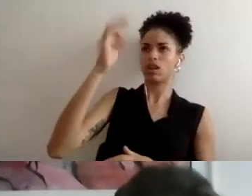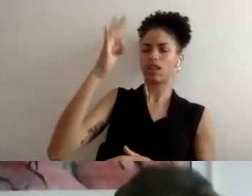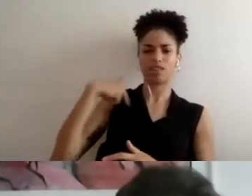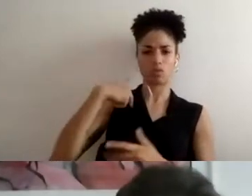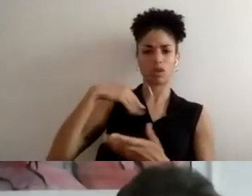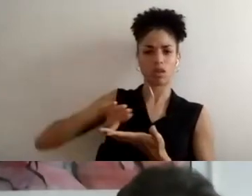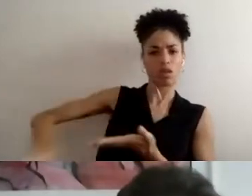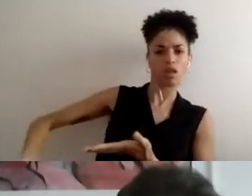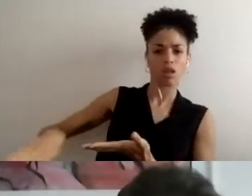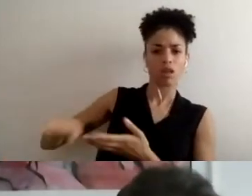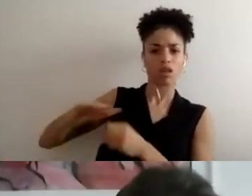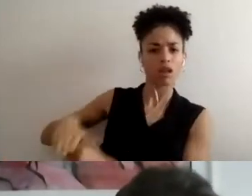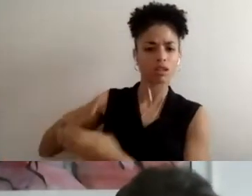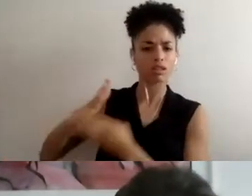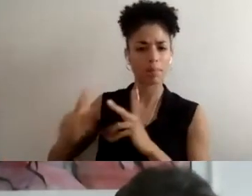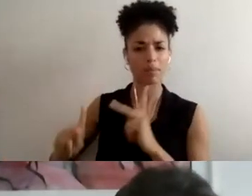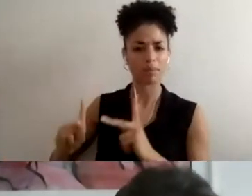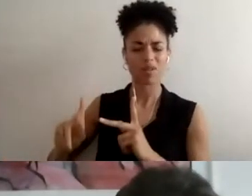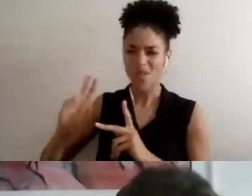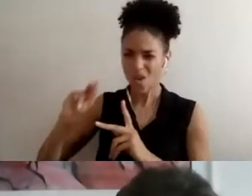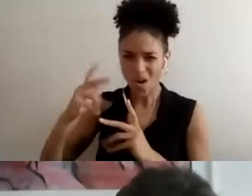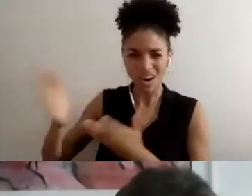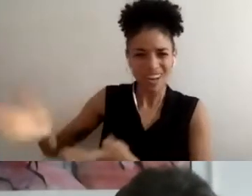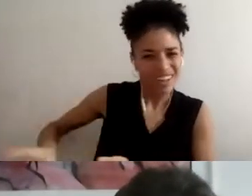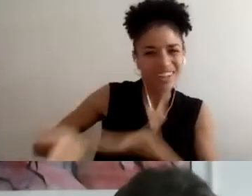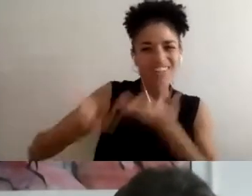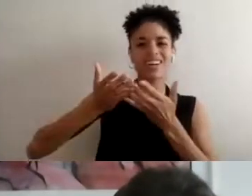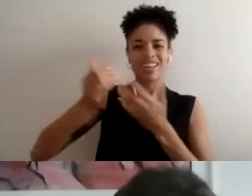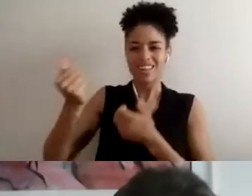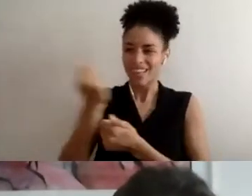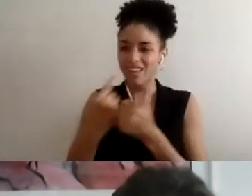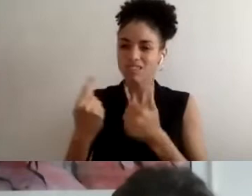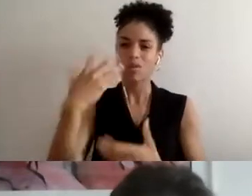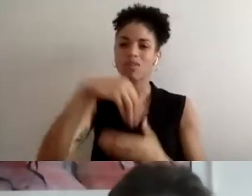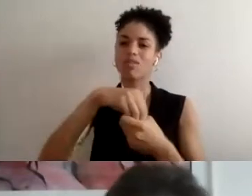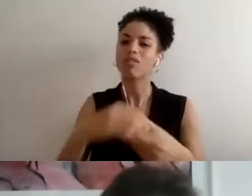point of it is like we're trying to welcome as many people as we can.